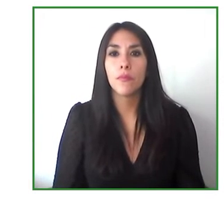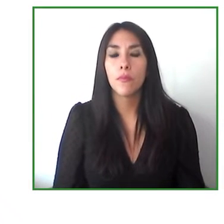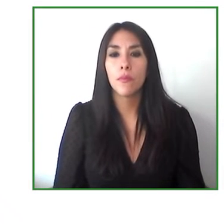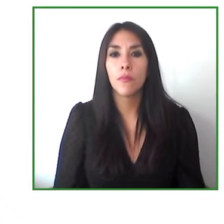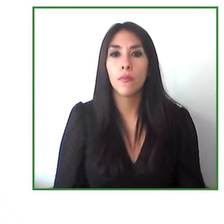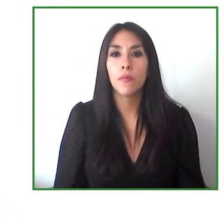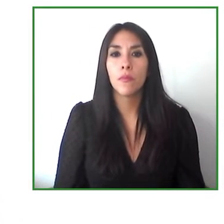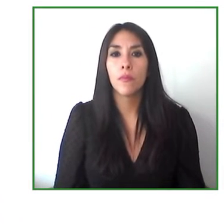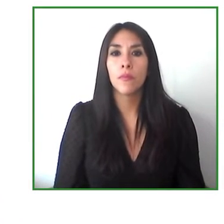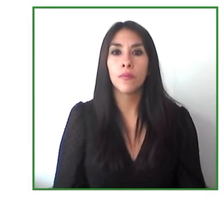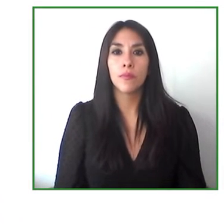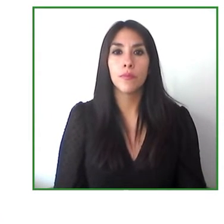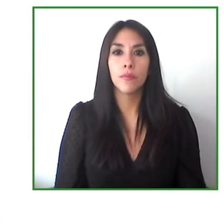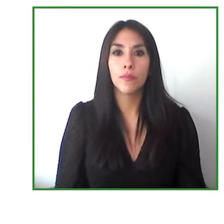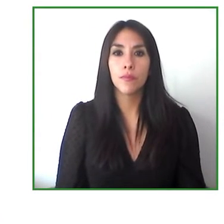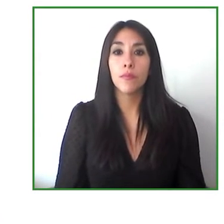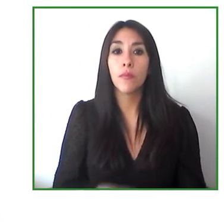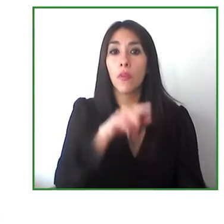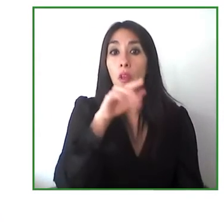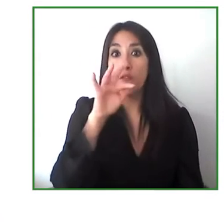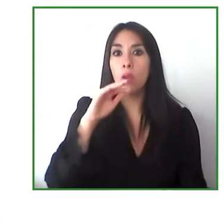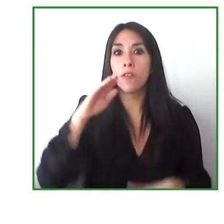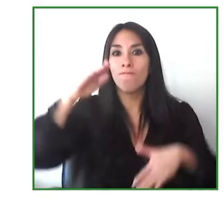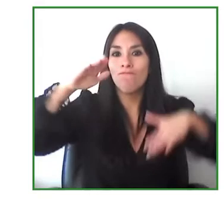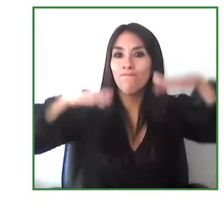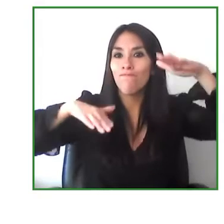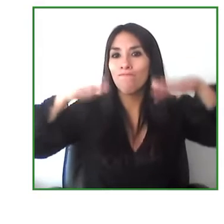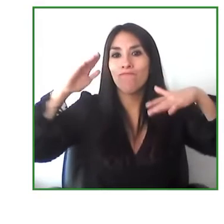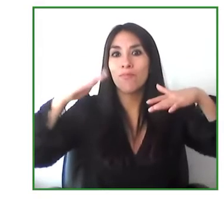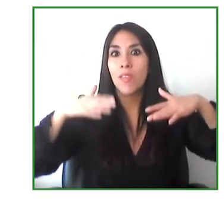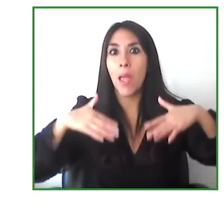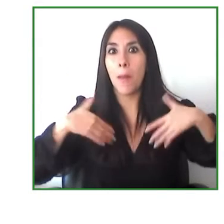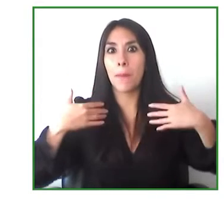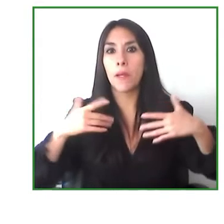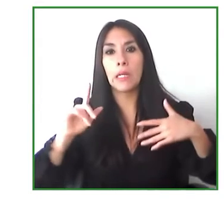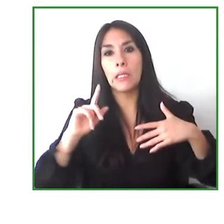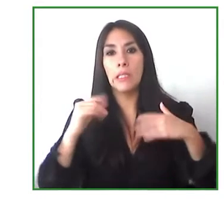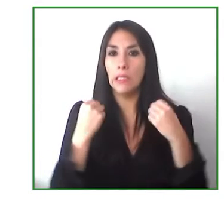sometimes more than motivation it can be that like you're stubborn